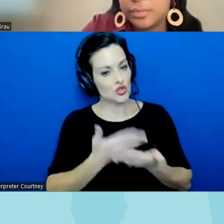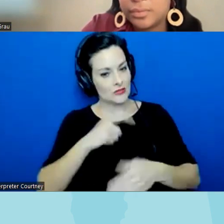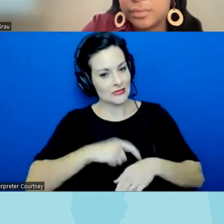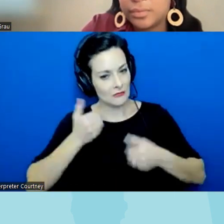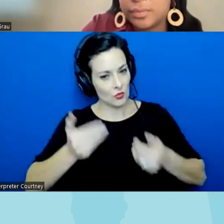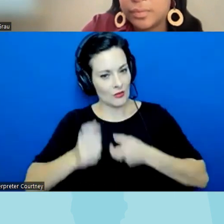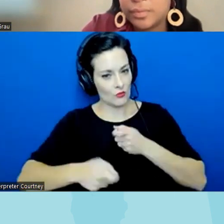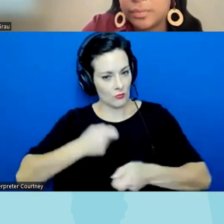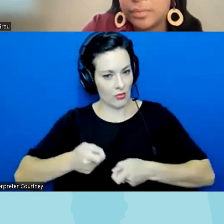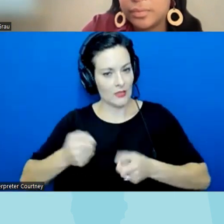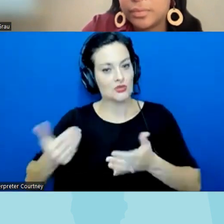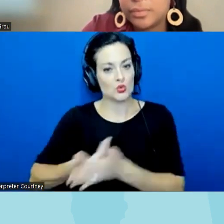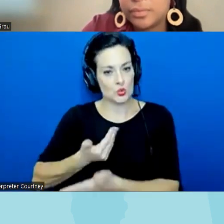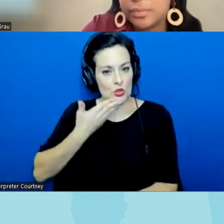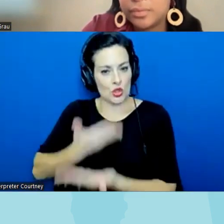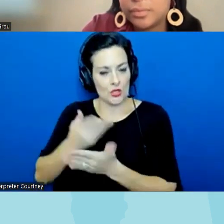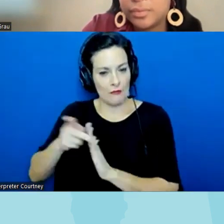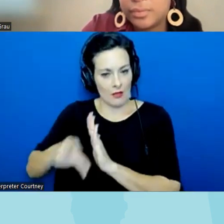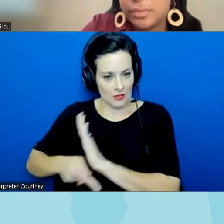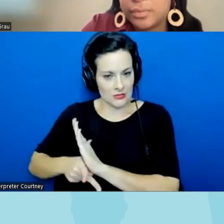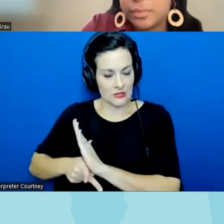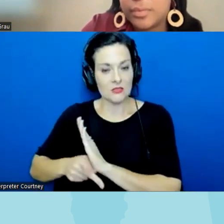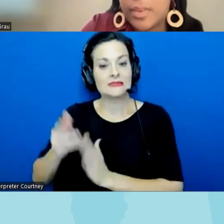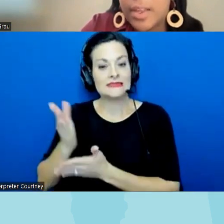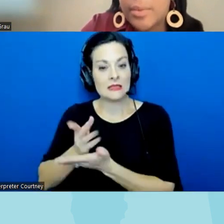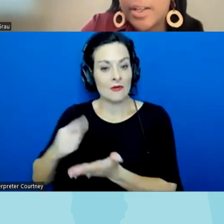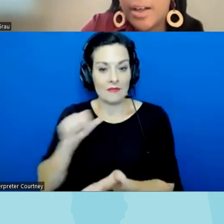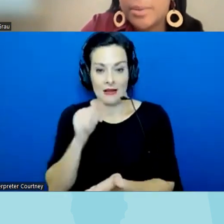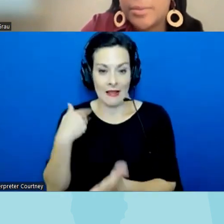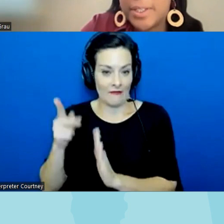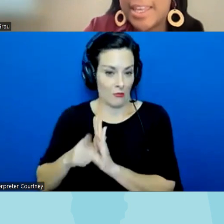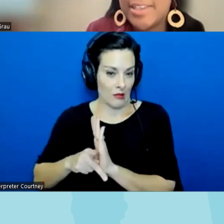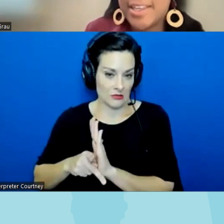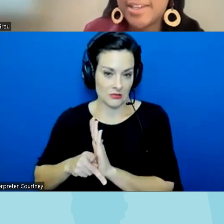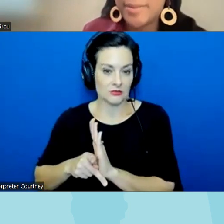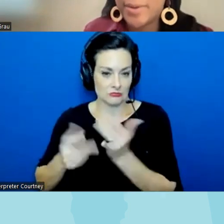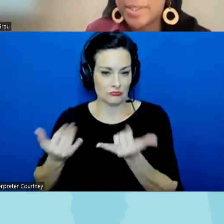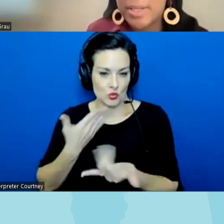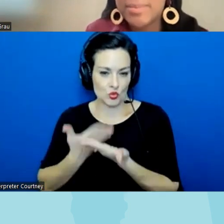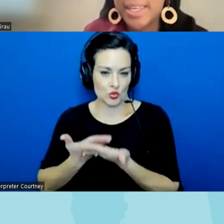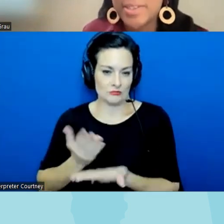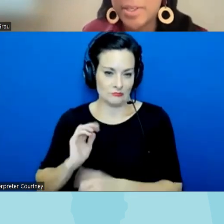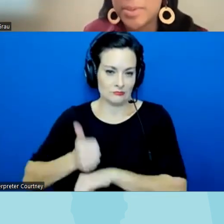a good policy where there was silence I want to uplift what Katie said about sometimes the ACLU